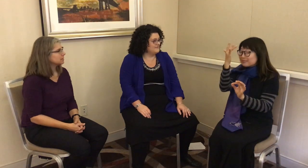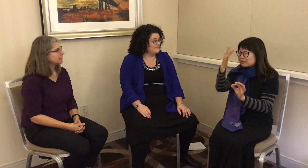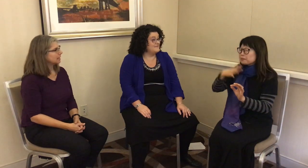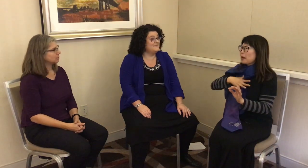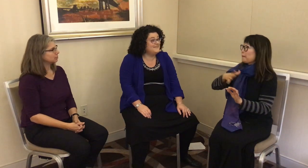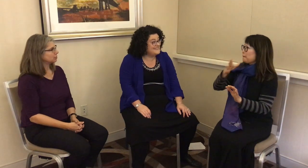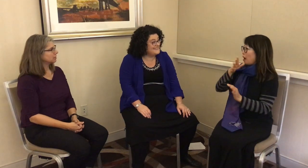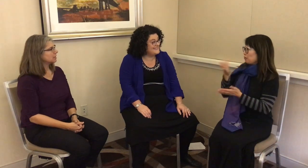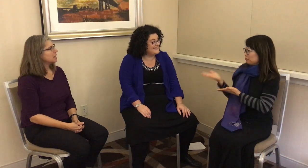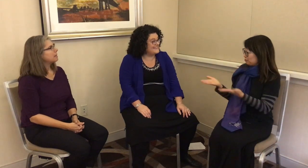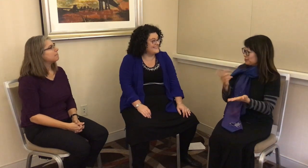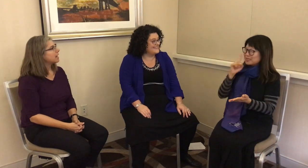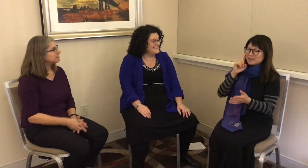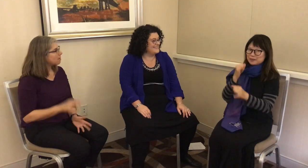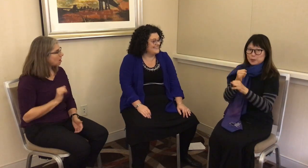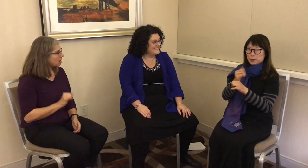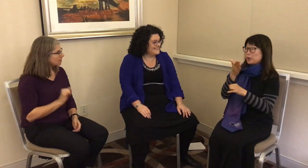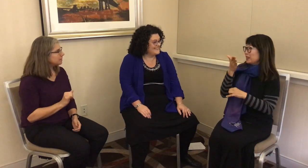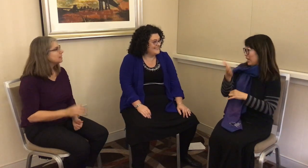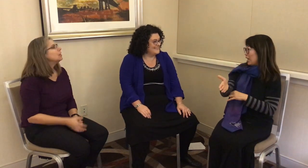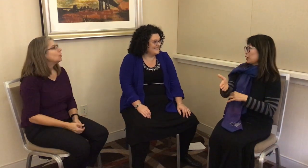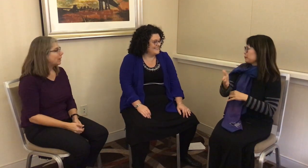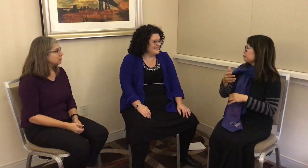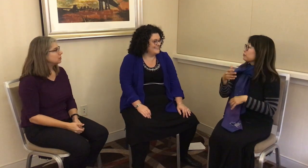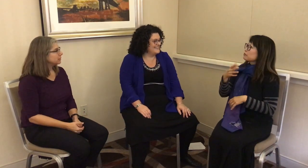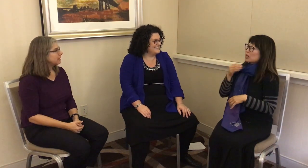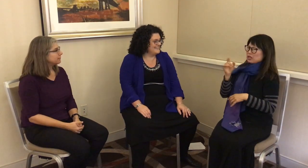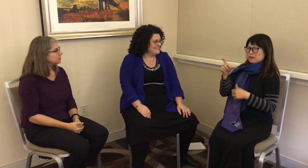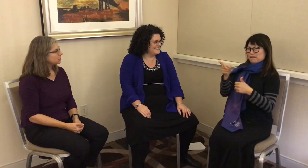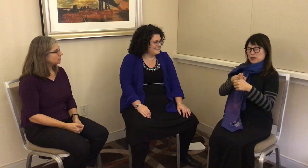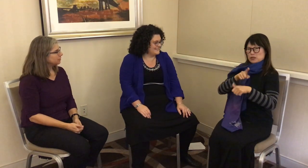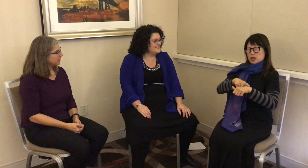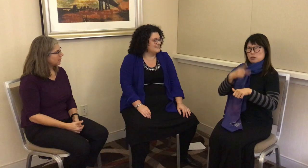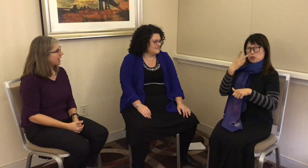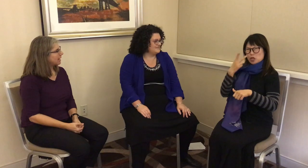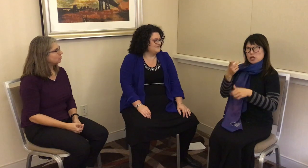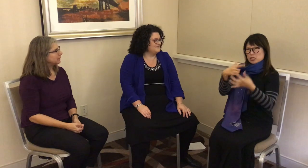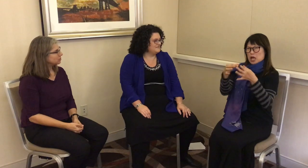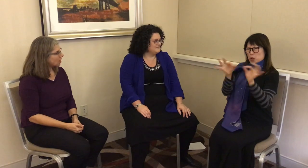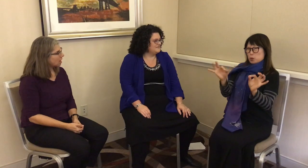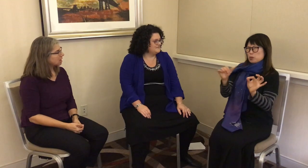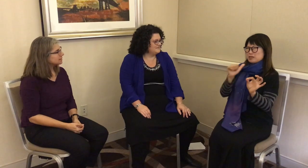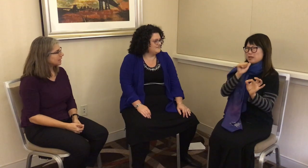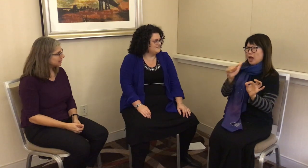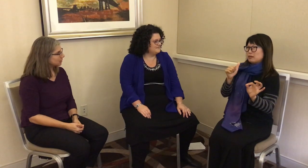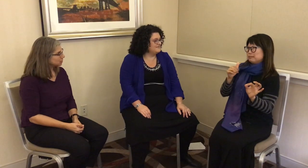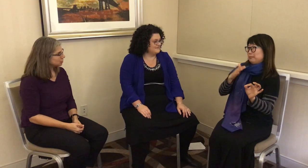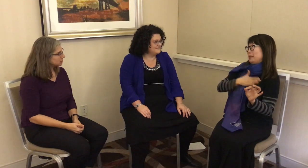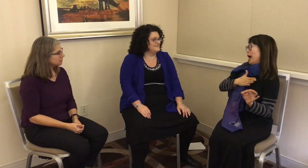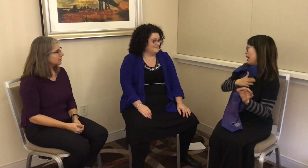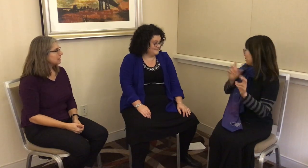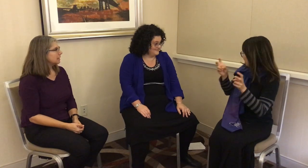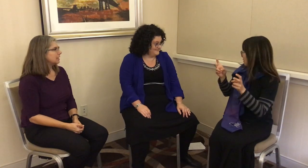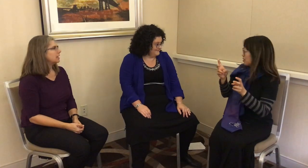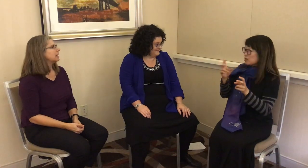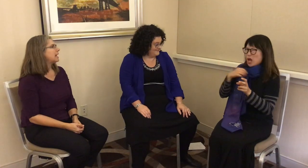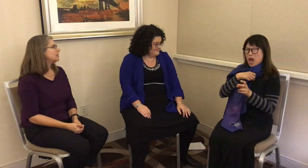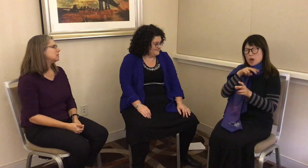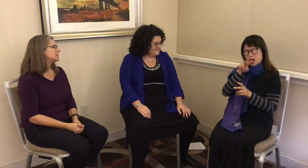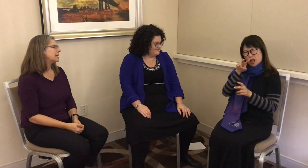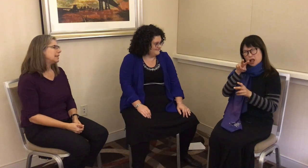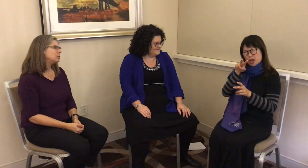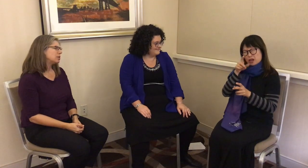sign language. My mom went to a deaf institute there and we saw sign language. It was a sign